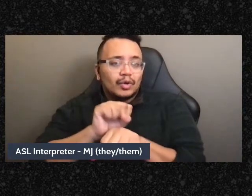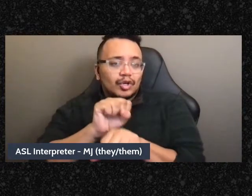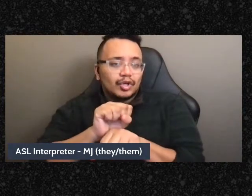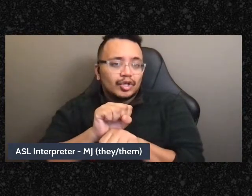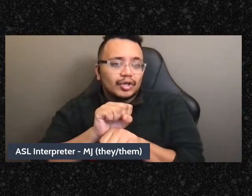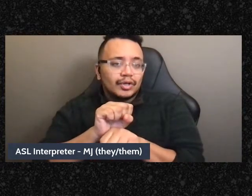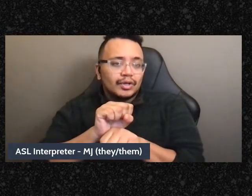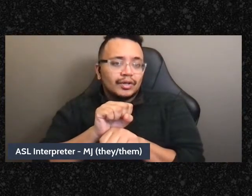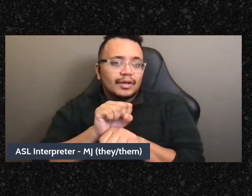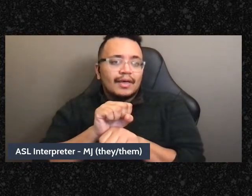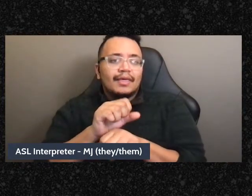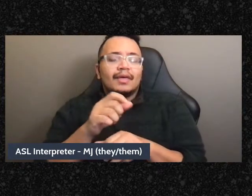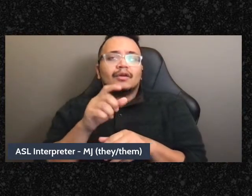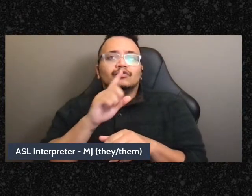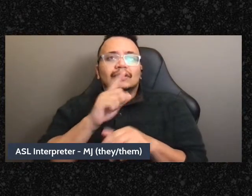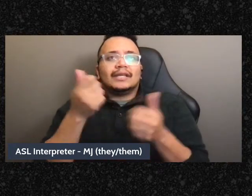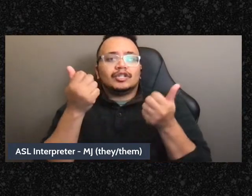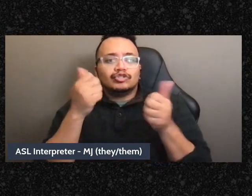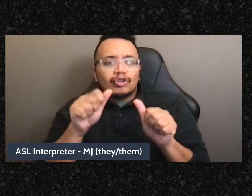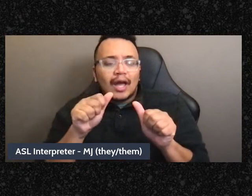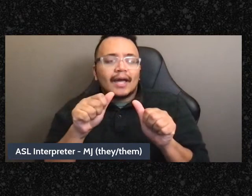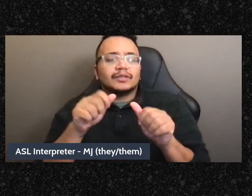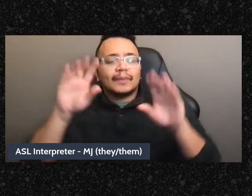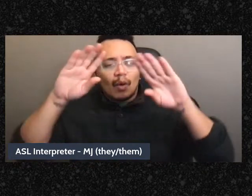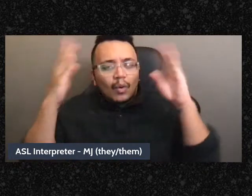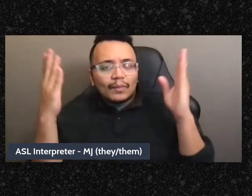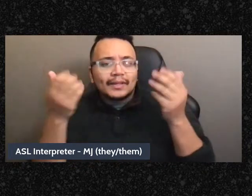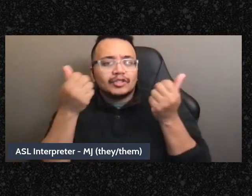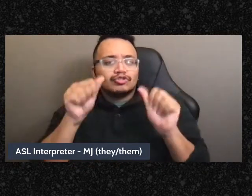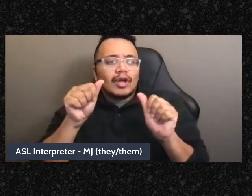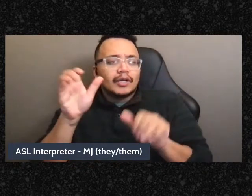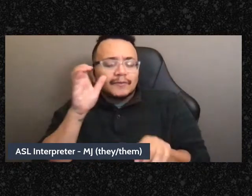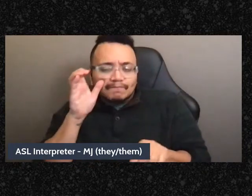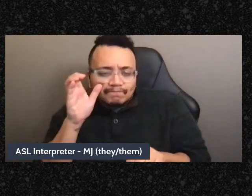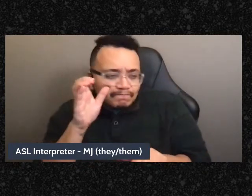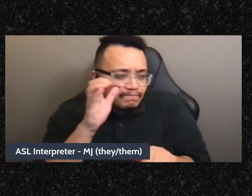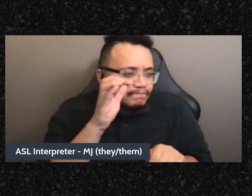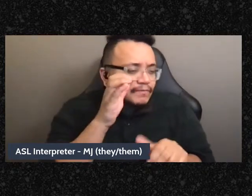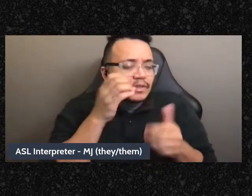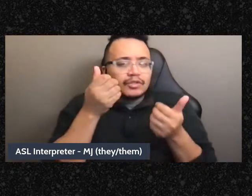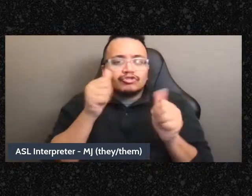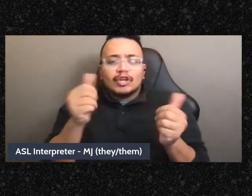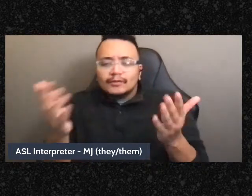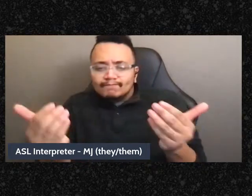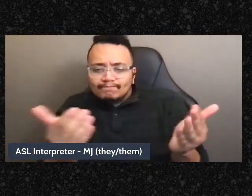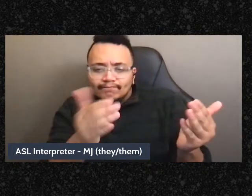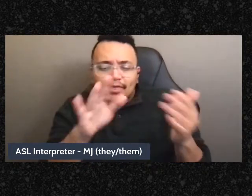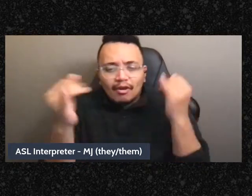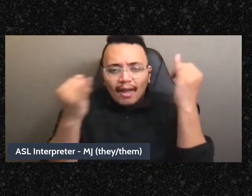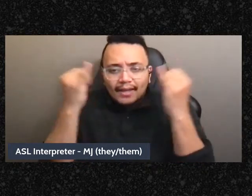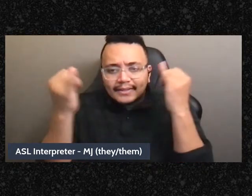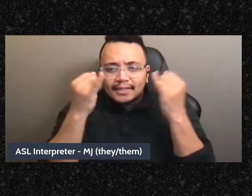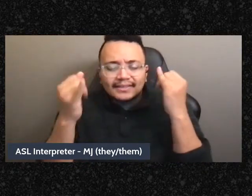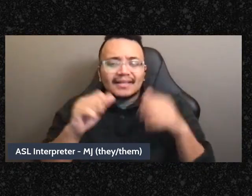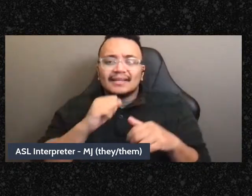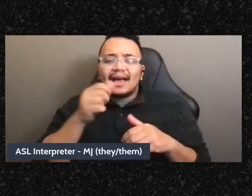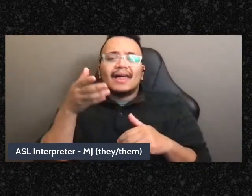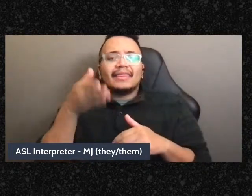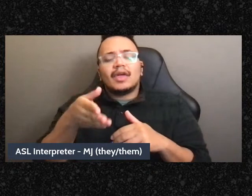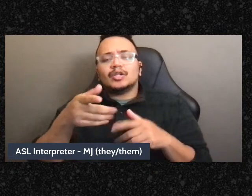are trying to be very porous and listen in all the other spaces for what people want and need they're not doing it to dominate they're doing it to steward